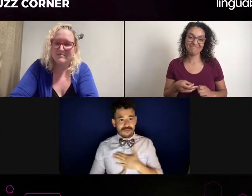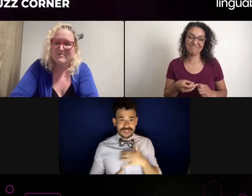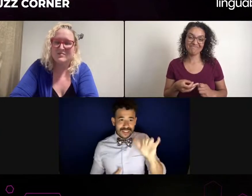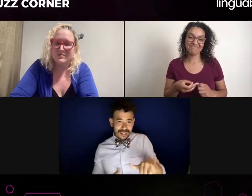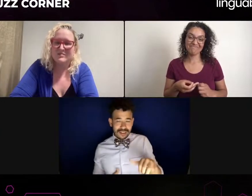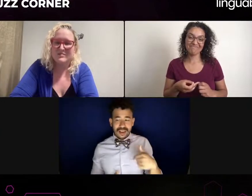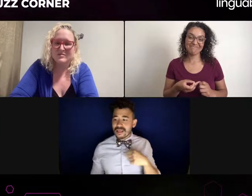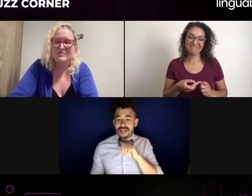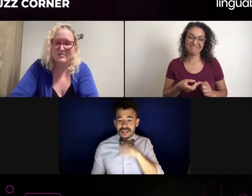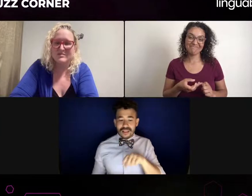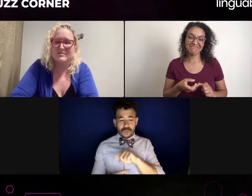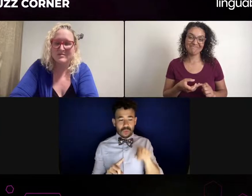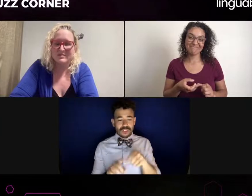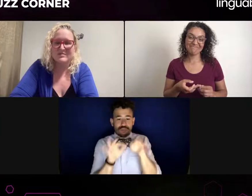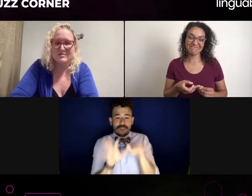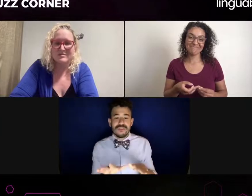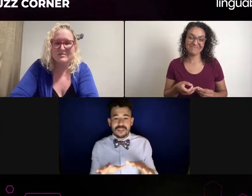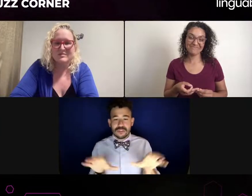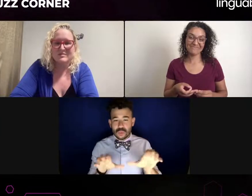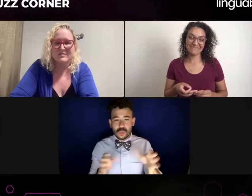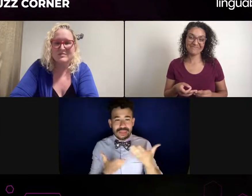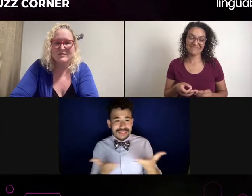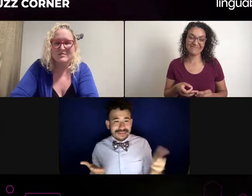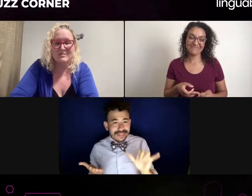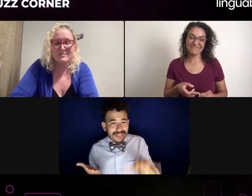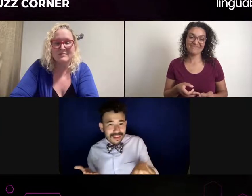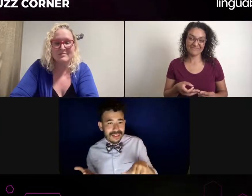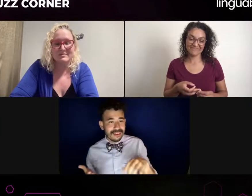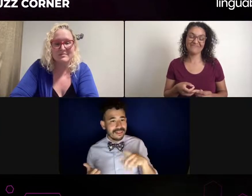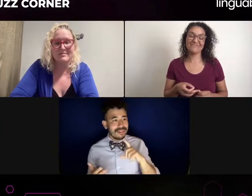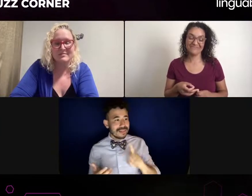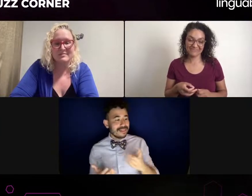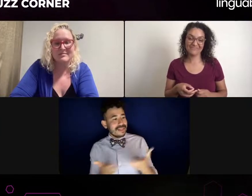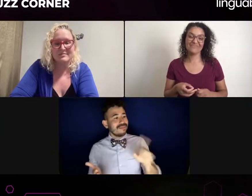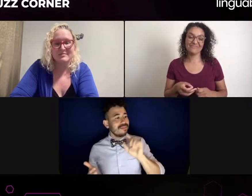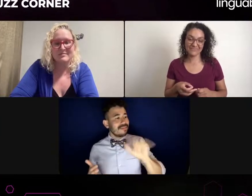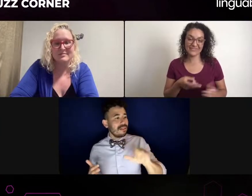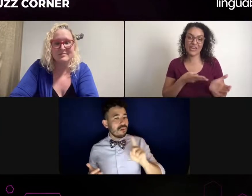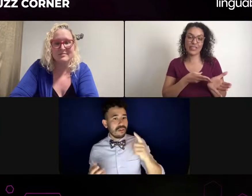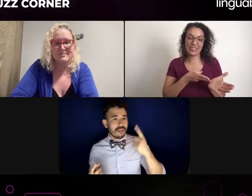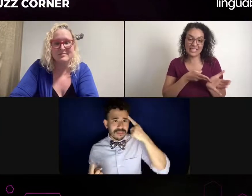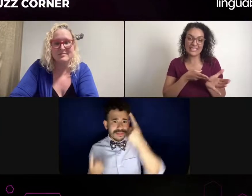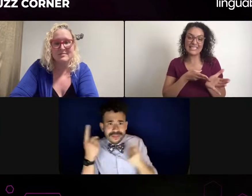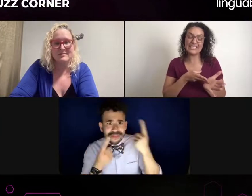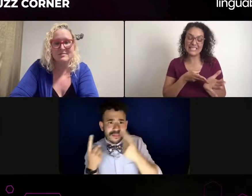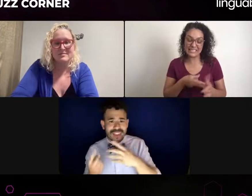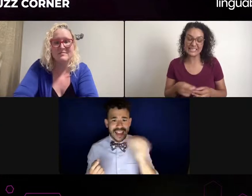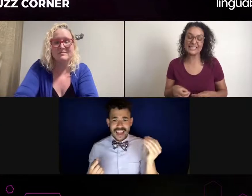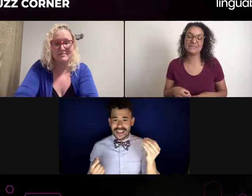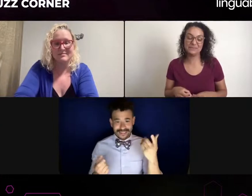Clearly it's just the result zooming and self taping. It was just such a relief